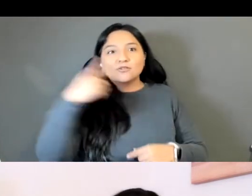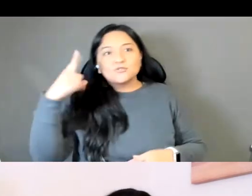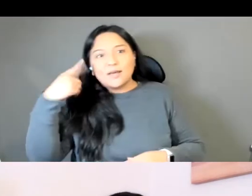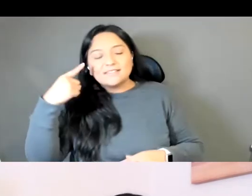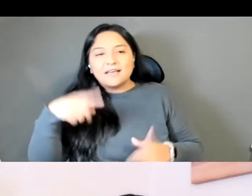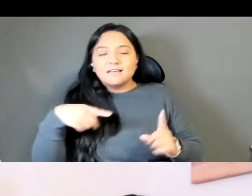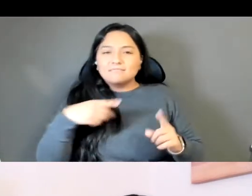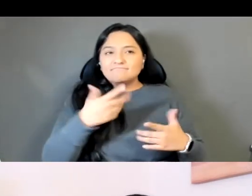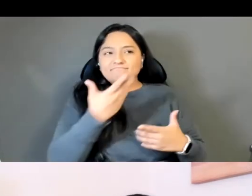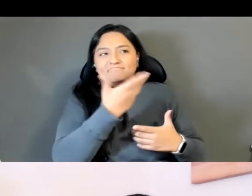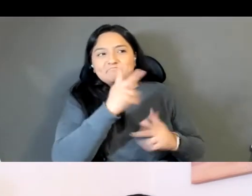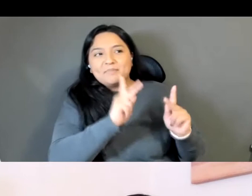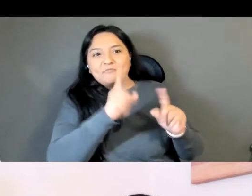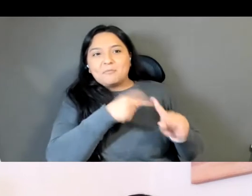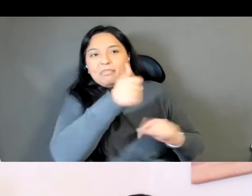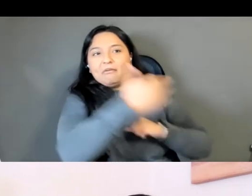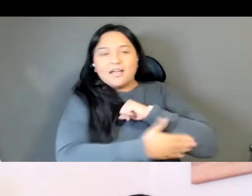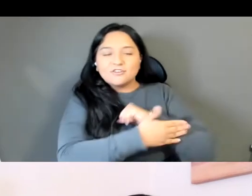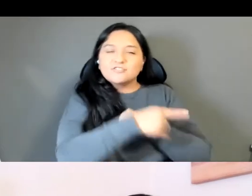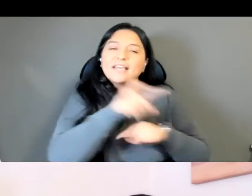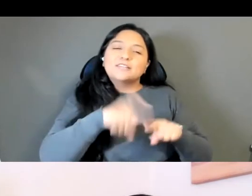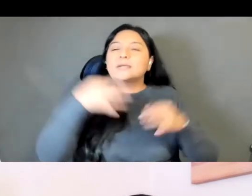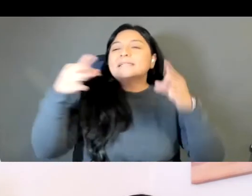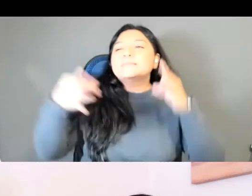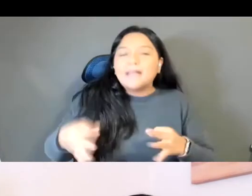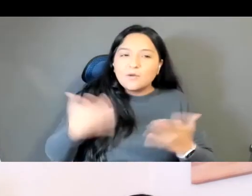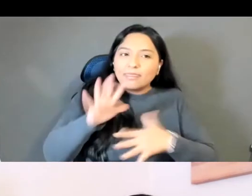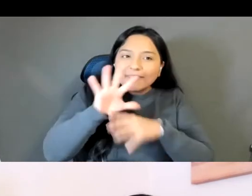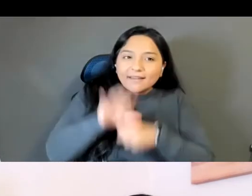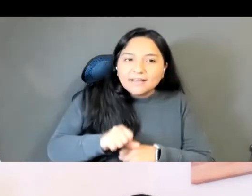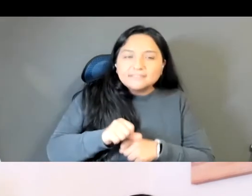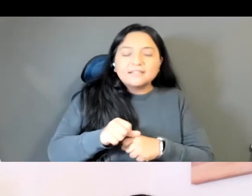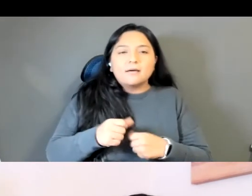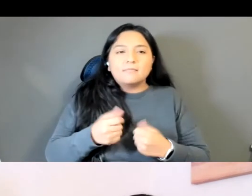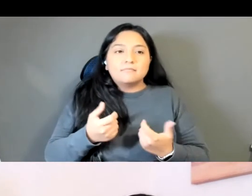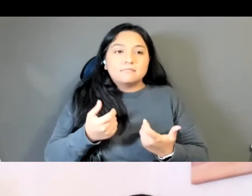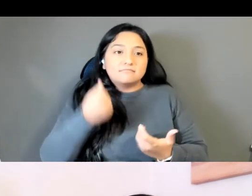Because, what are the chances that they're too soon he says in one household.